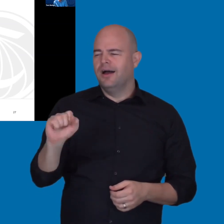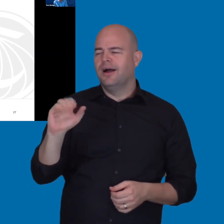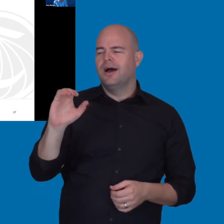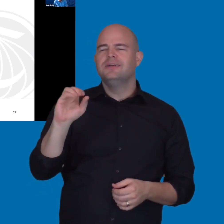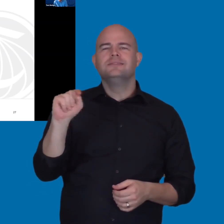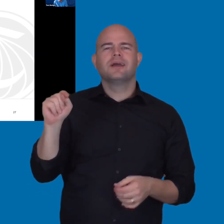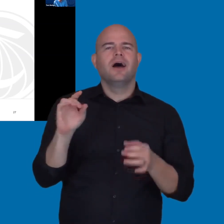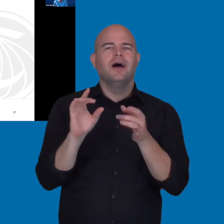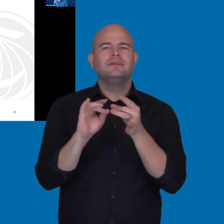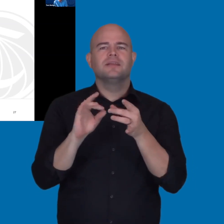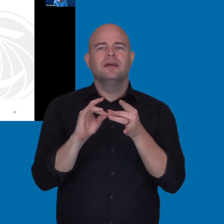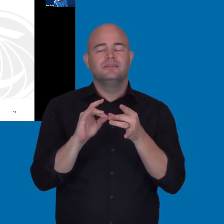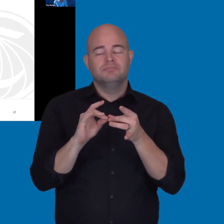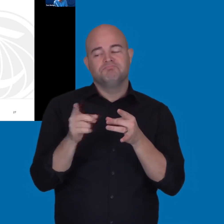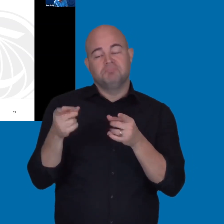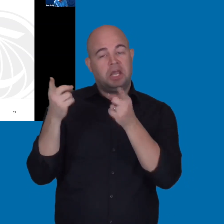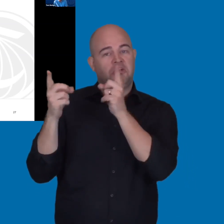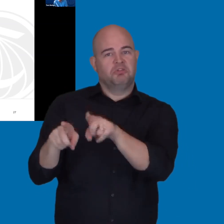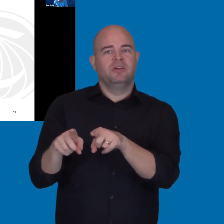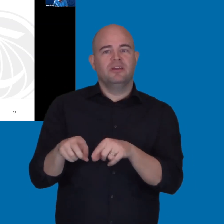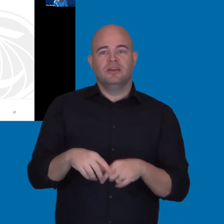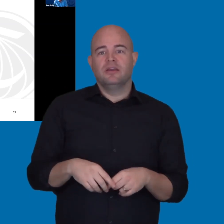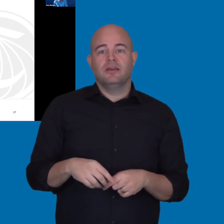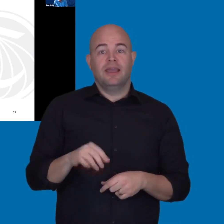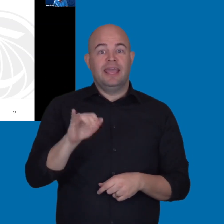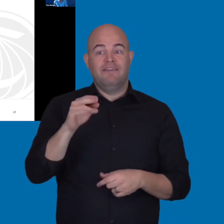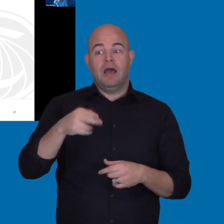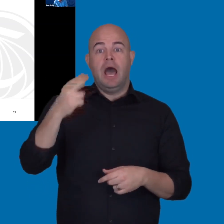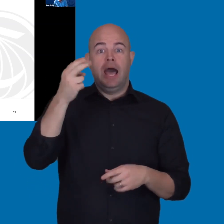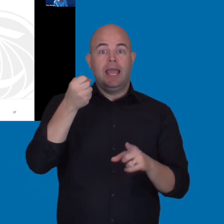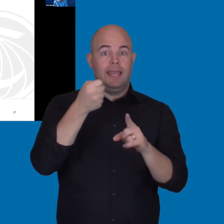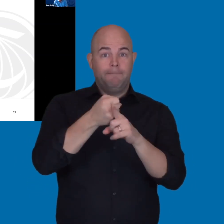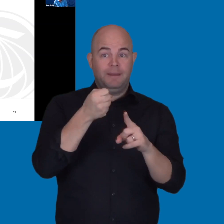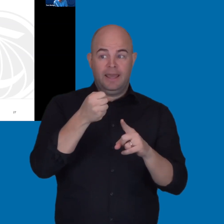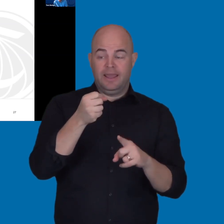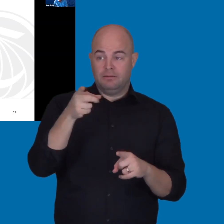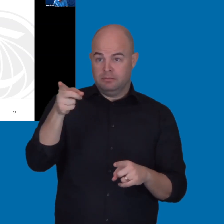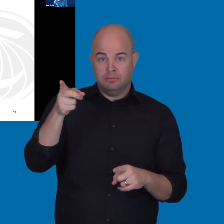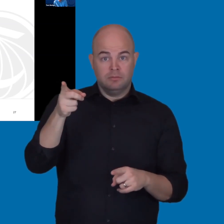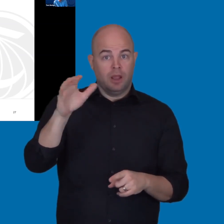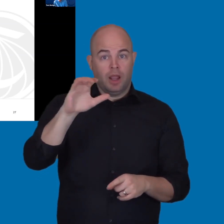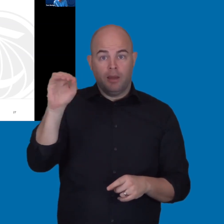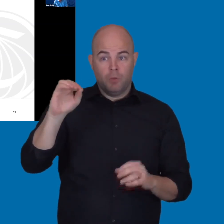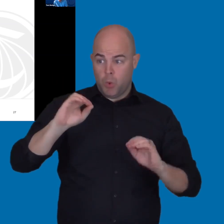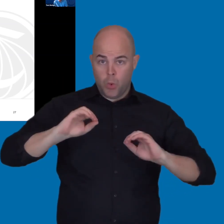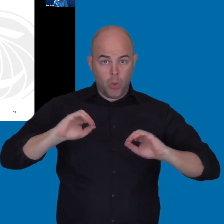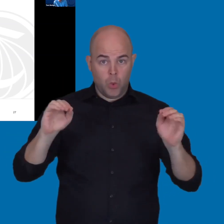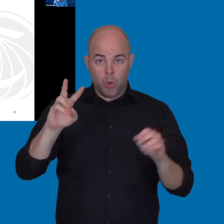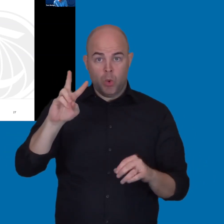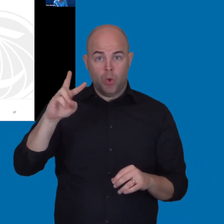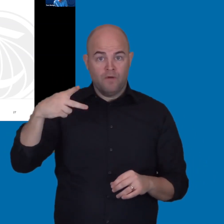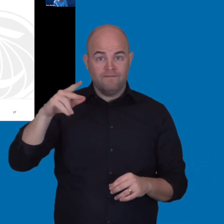And then Scott, I agree with his statement. He says, "I would not purchase a product without a VPAP